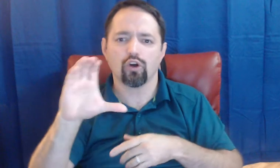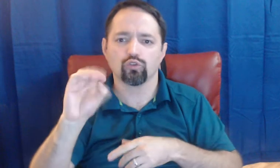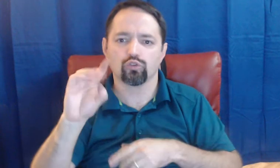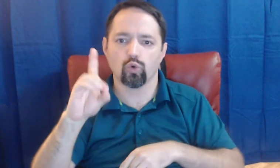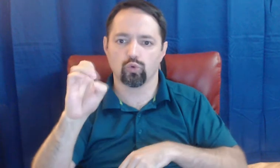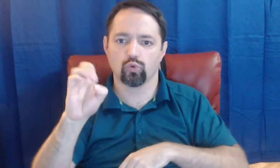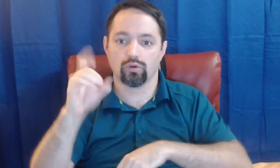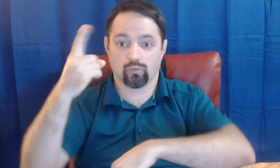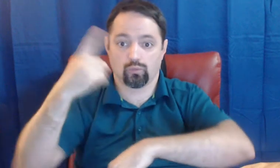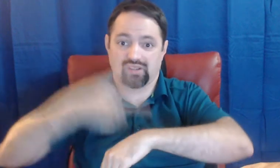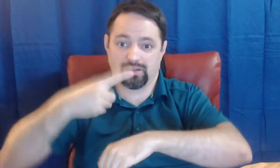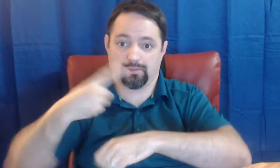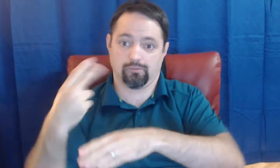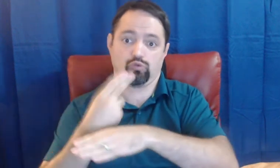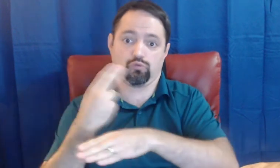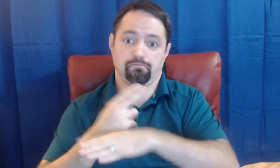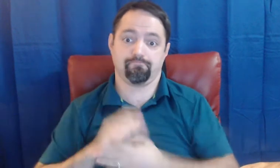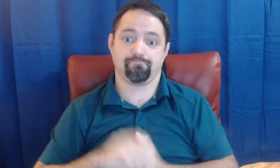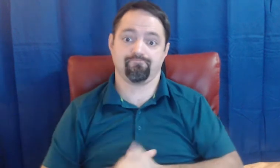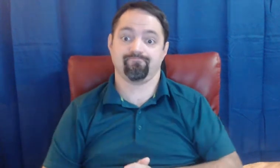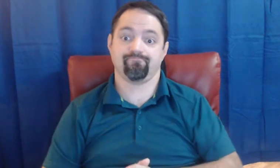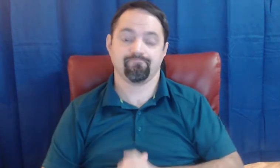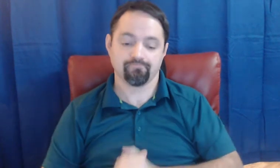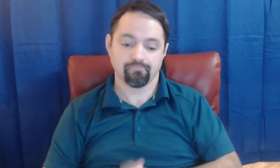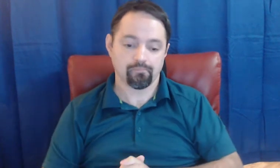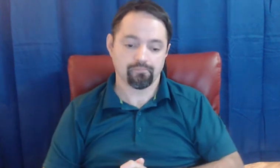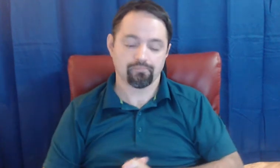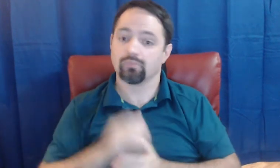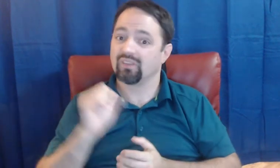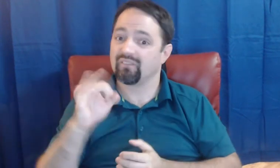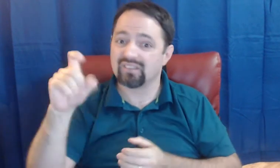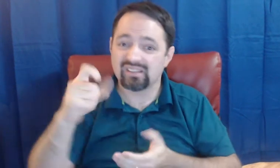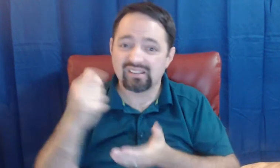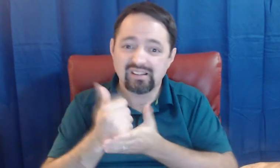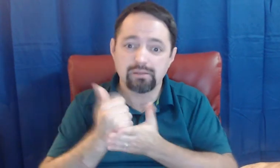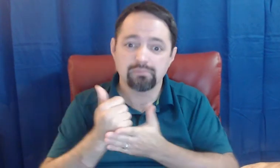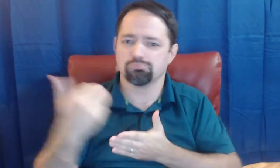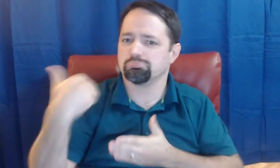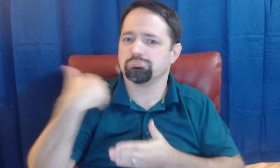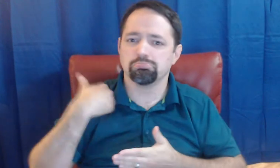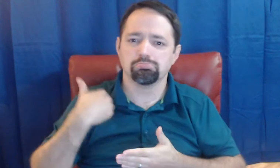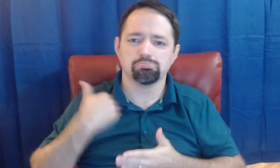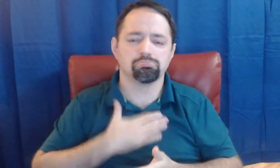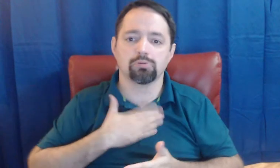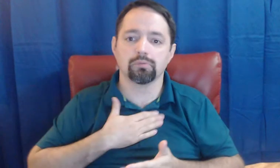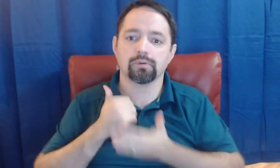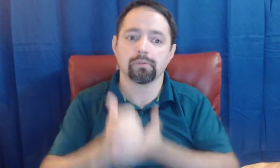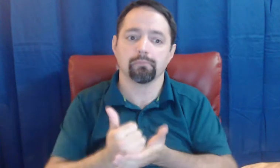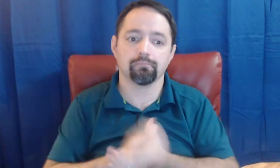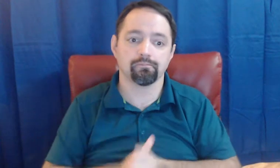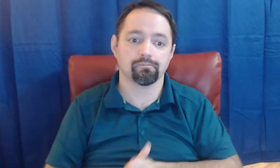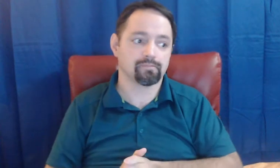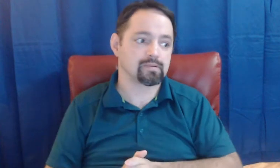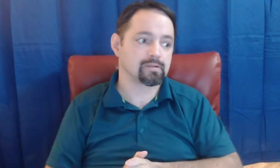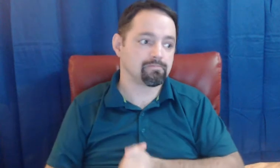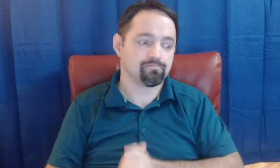why that code is a ONE time use only if you need help, I'm happy to help